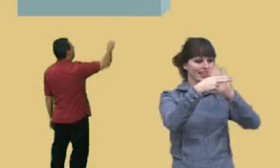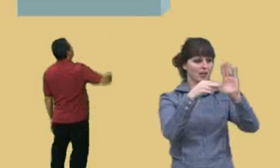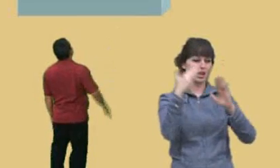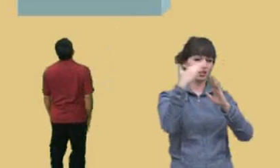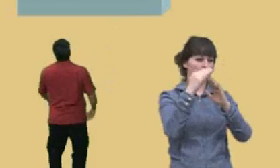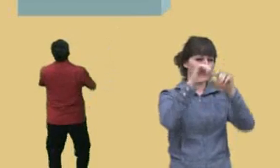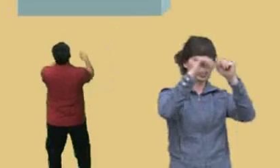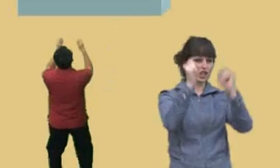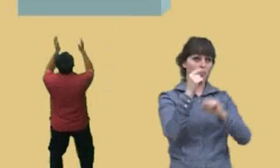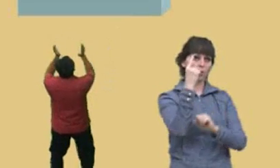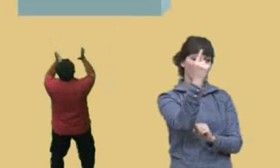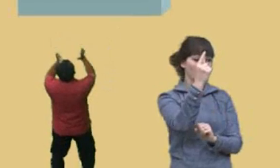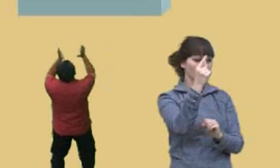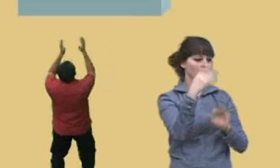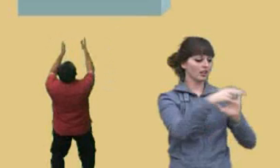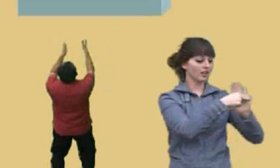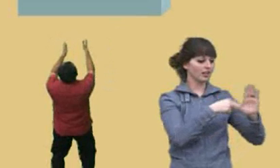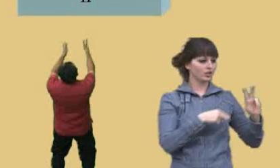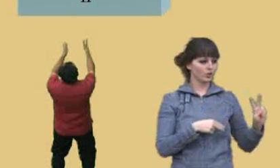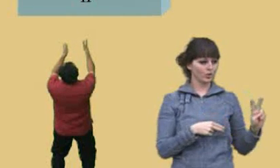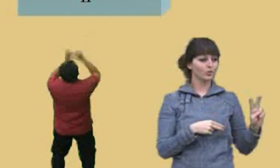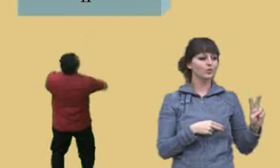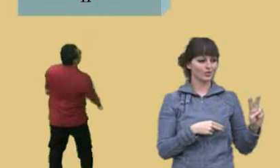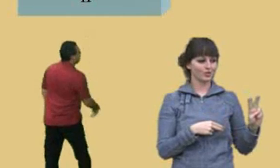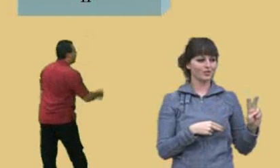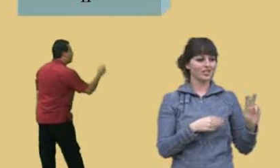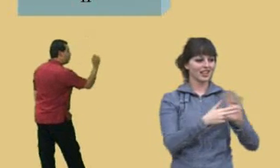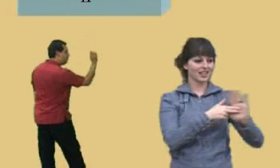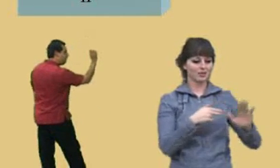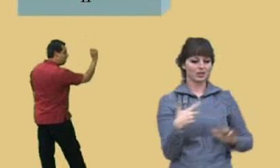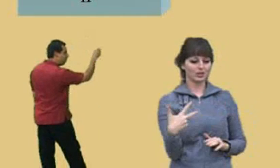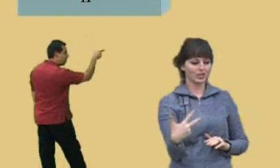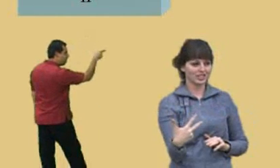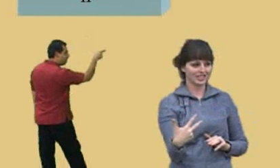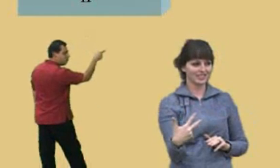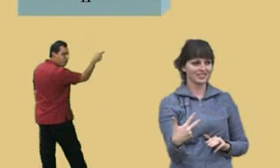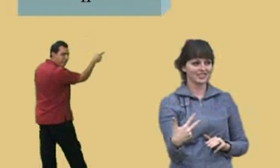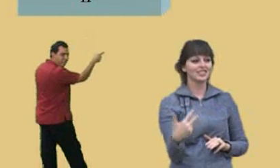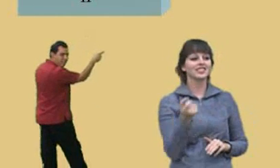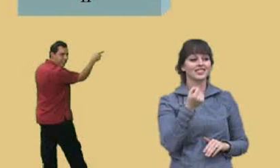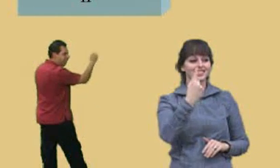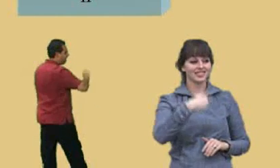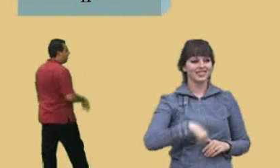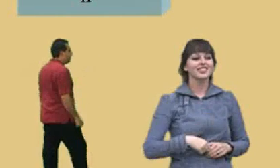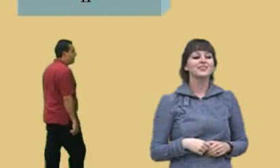This one up here we'll call two. And over here, we'll call that one three! There we go!